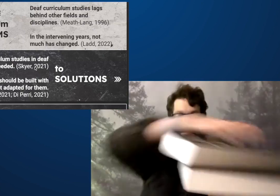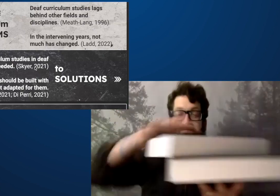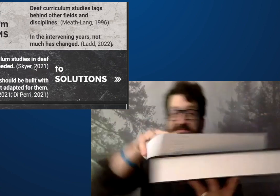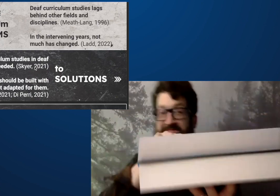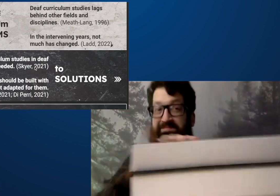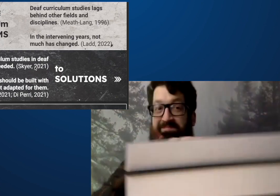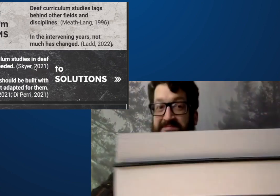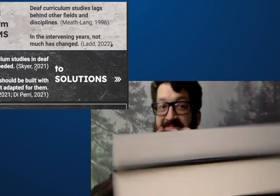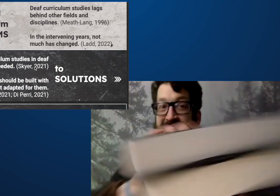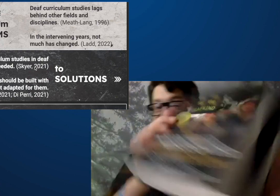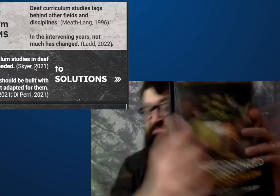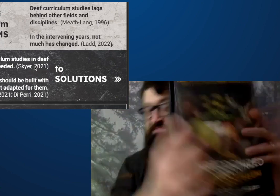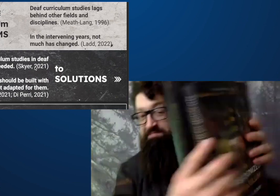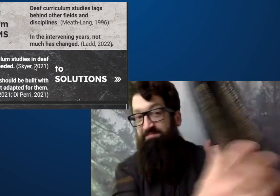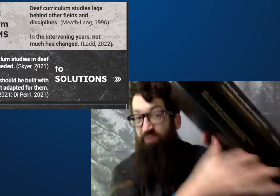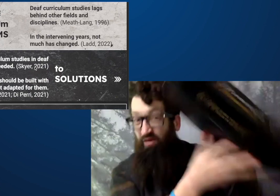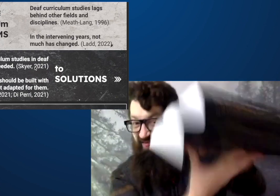Let's compare.